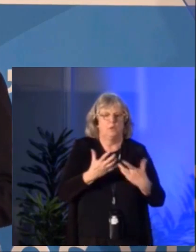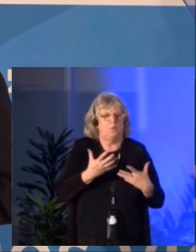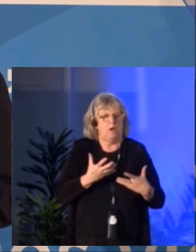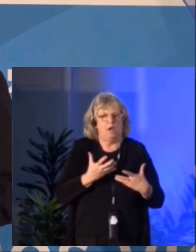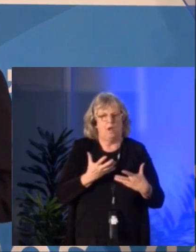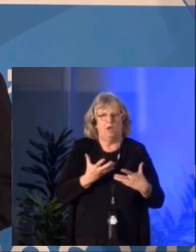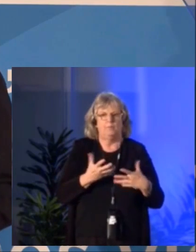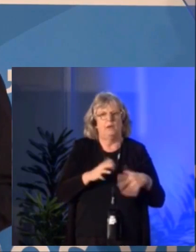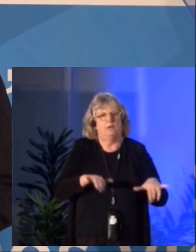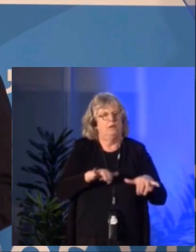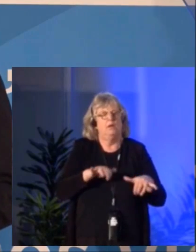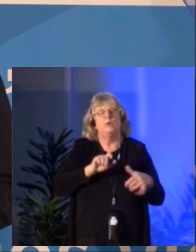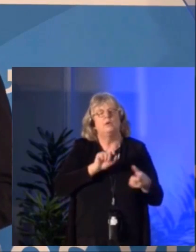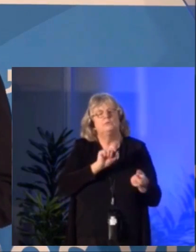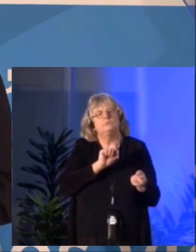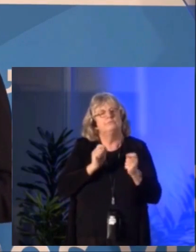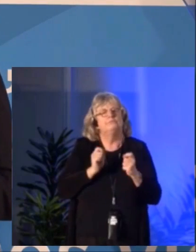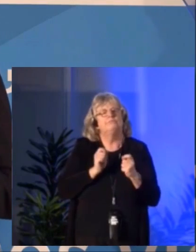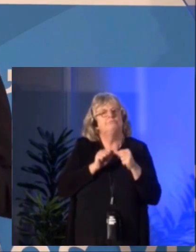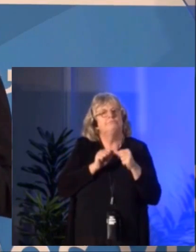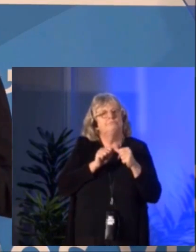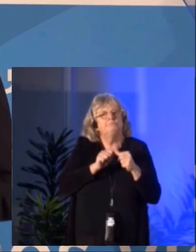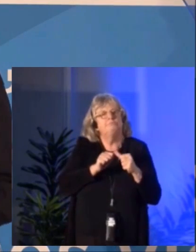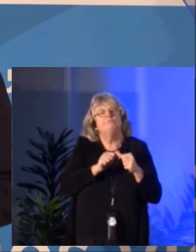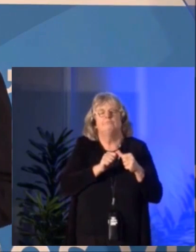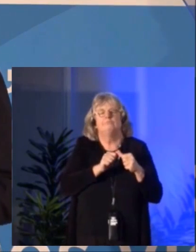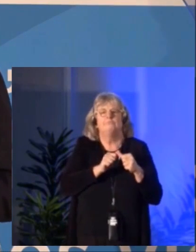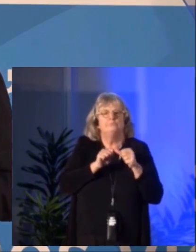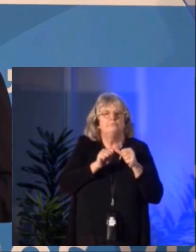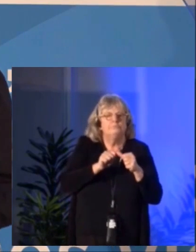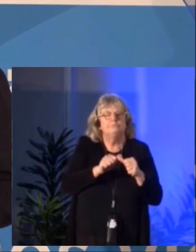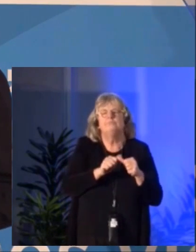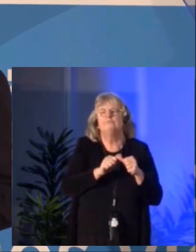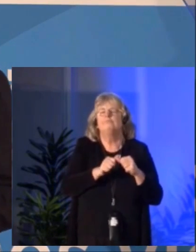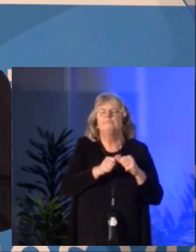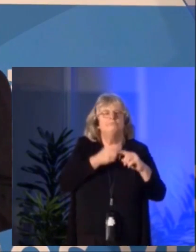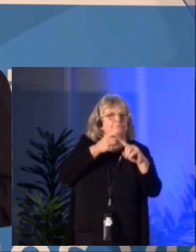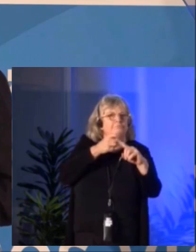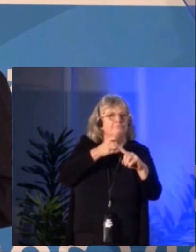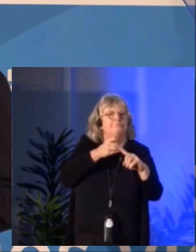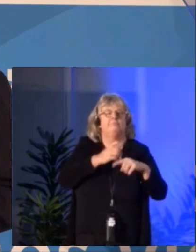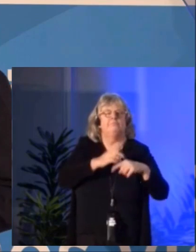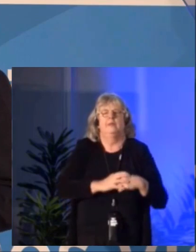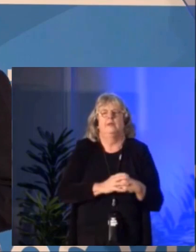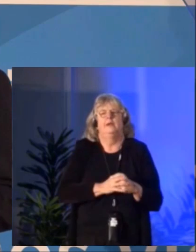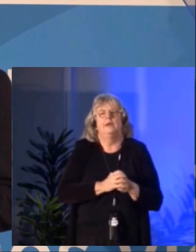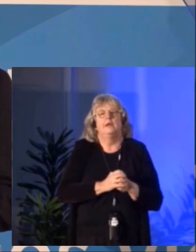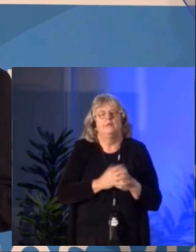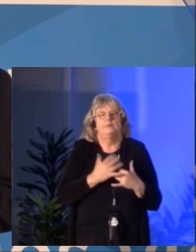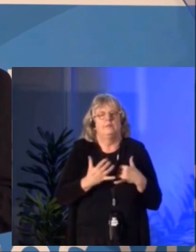To remain relevant we have to be able to transform, persevere and maintain our course when necessary.